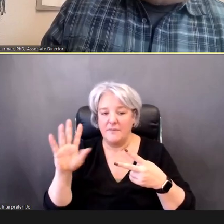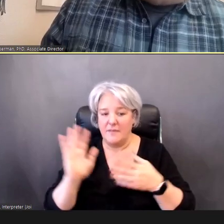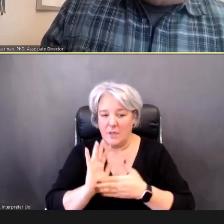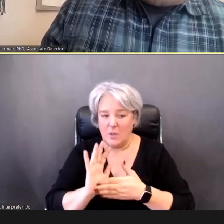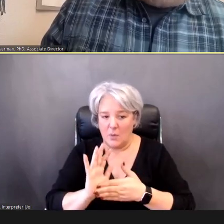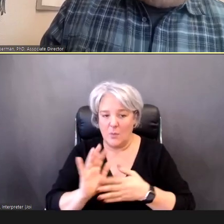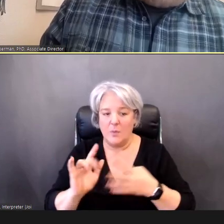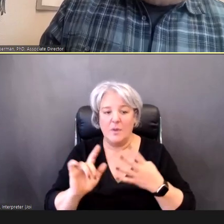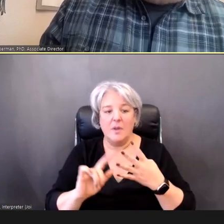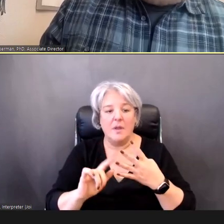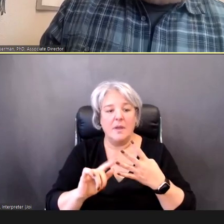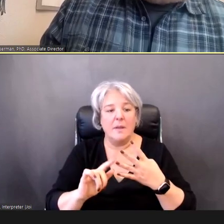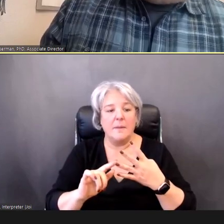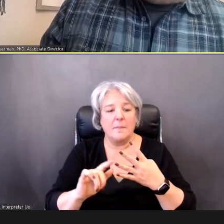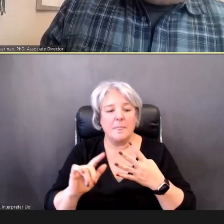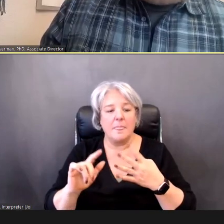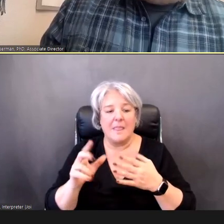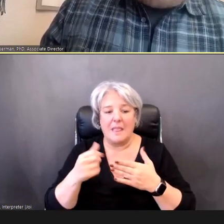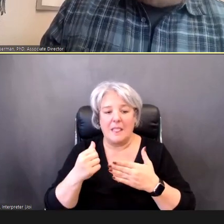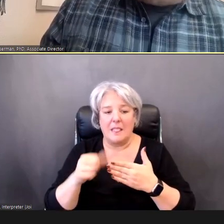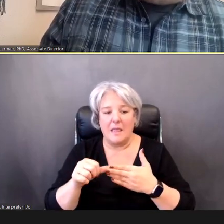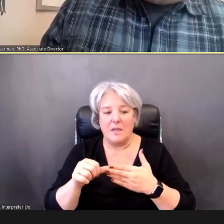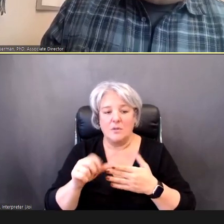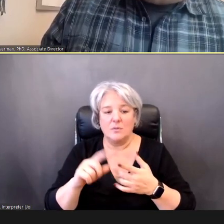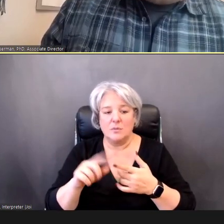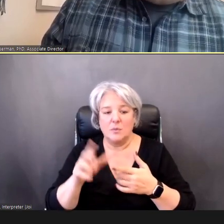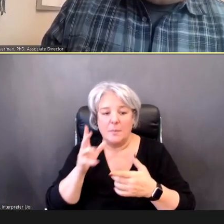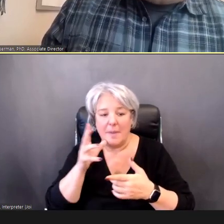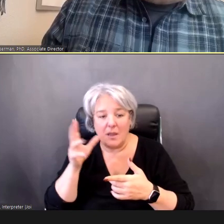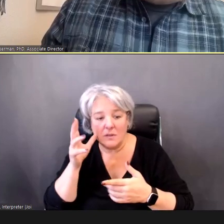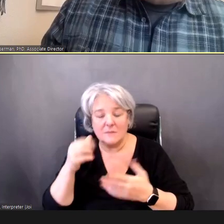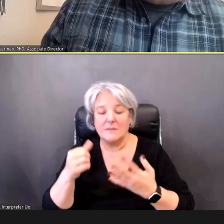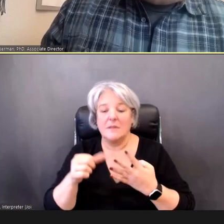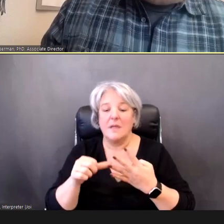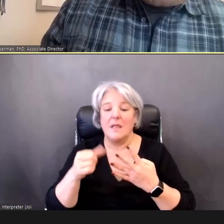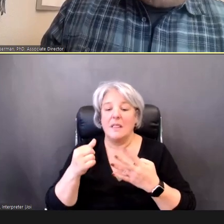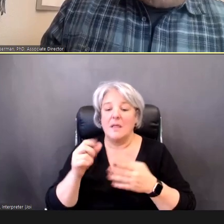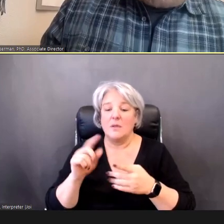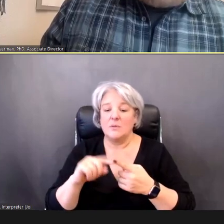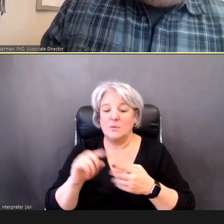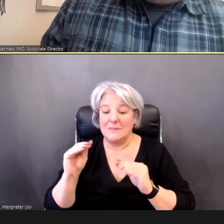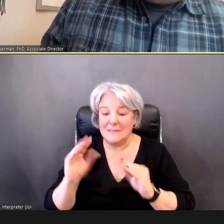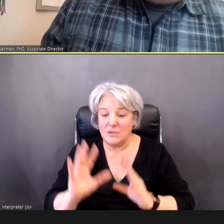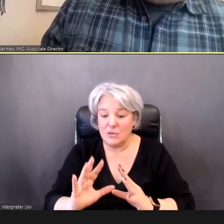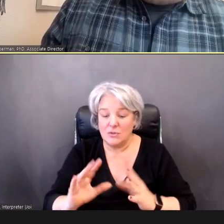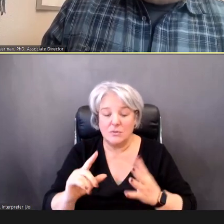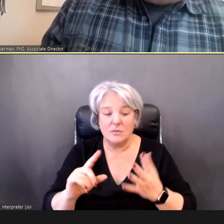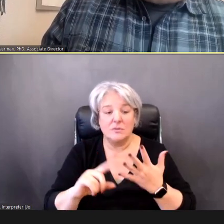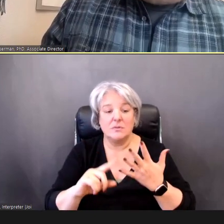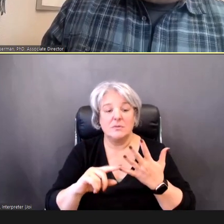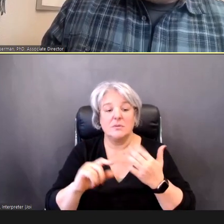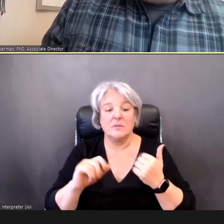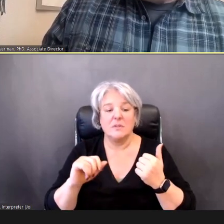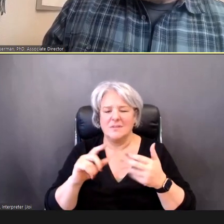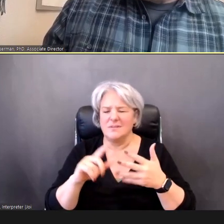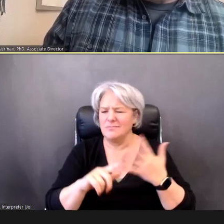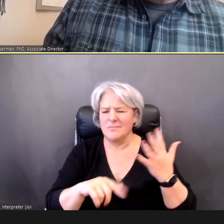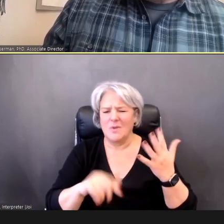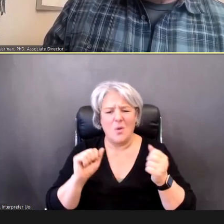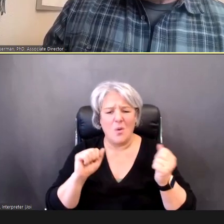to parents, letters to teachers To get everybody on board, knowing what it is you're doing.